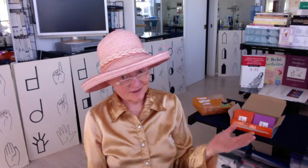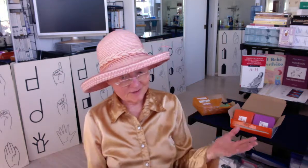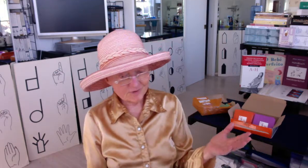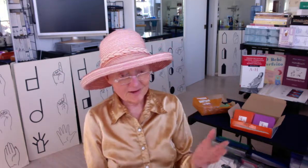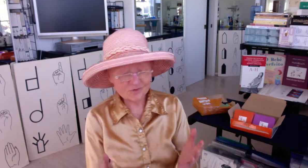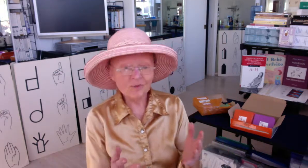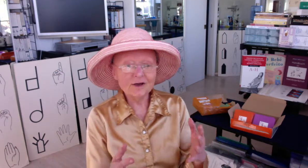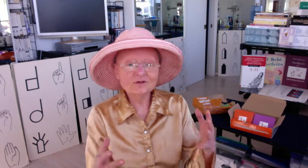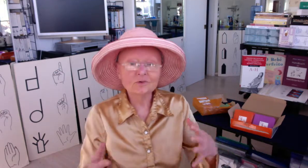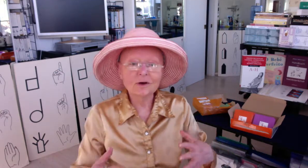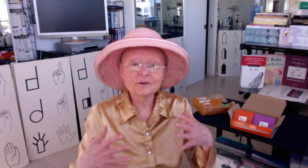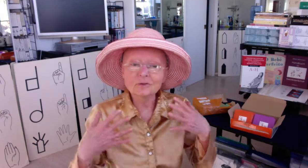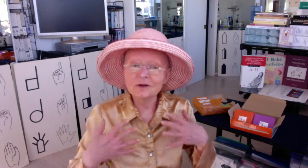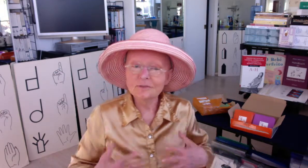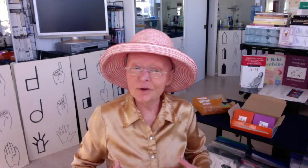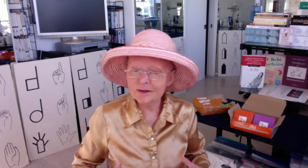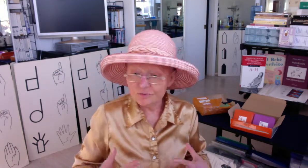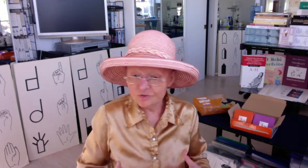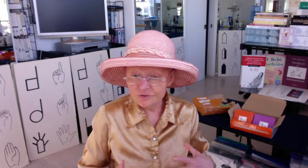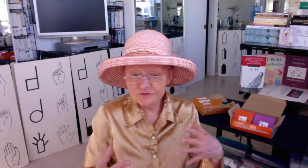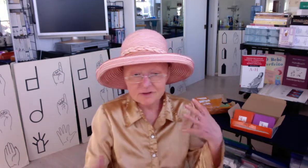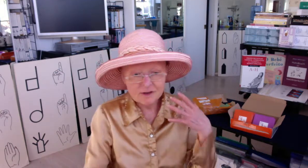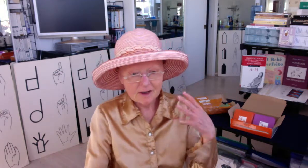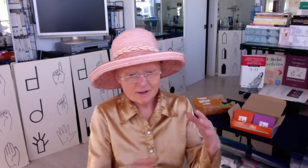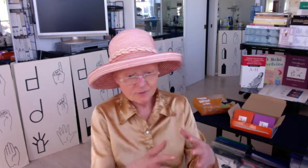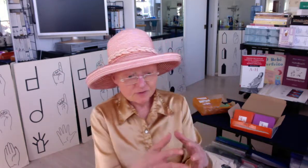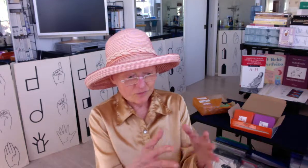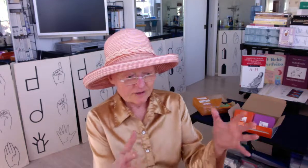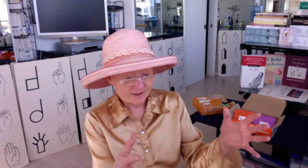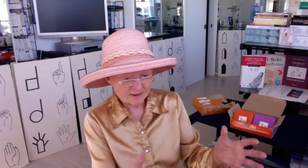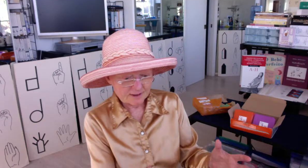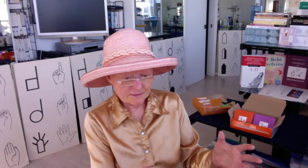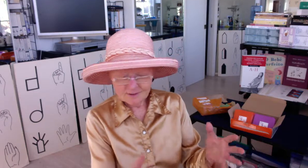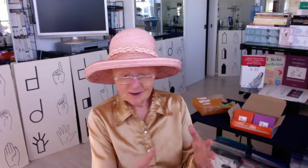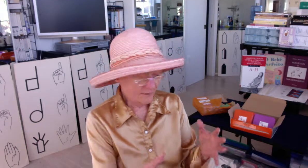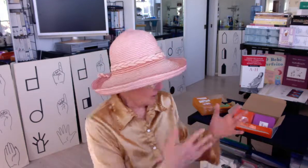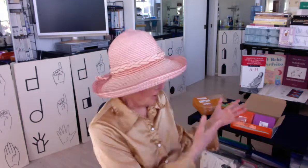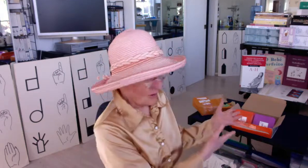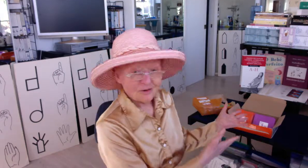We have a way to write the way the body moves and we can write that on on cards